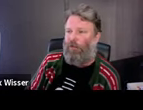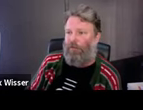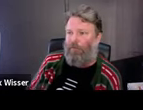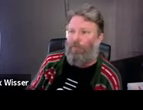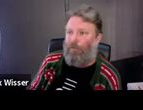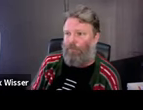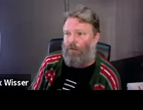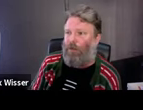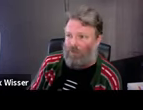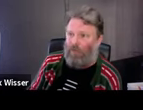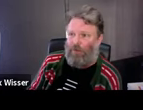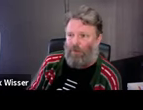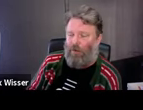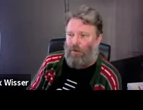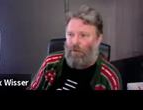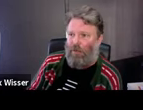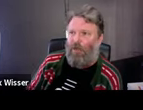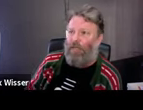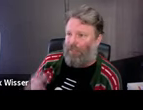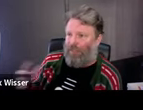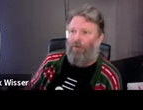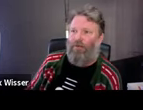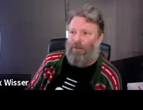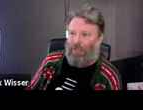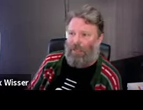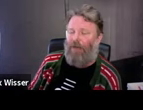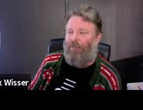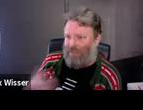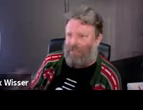particular community, walk when you walk into a community to understand